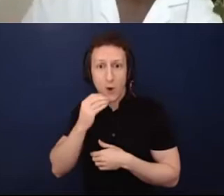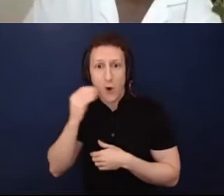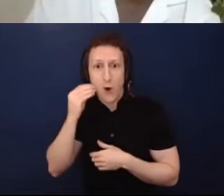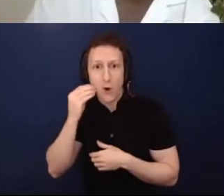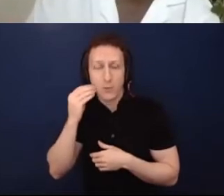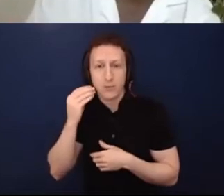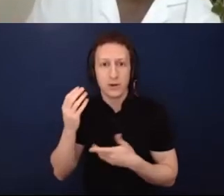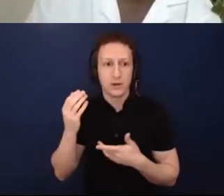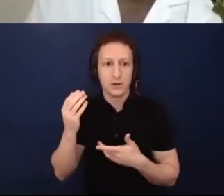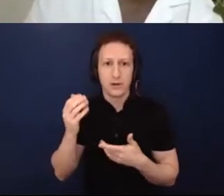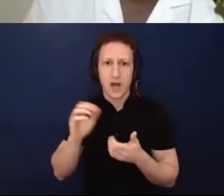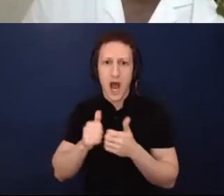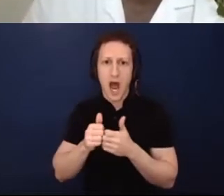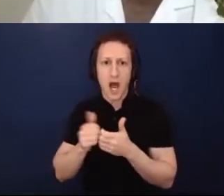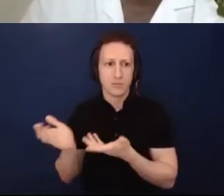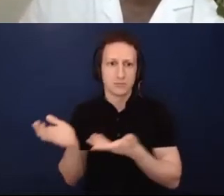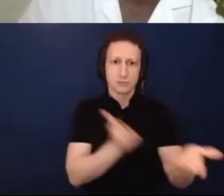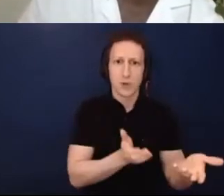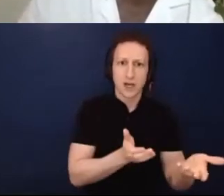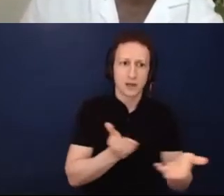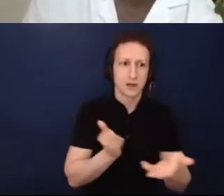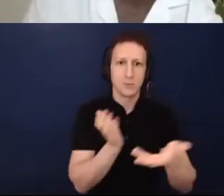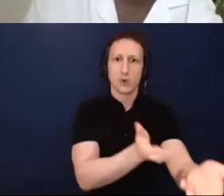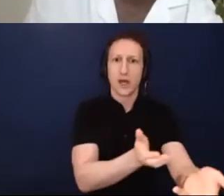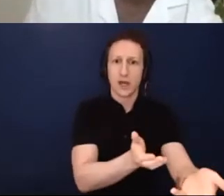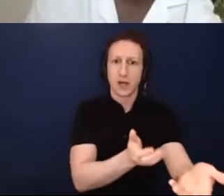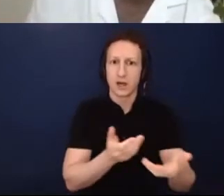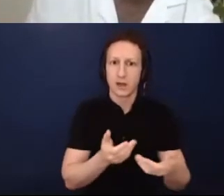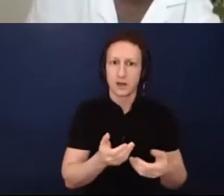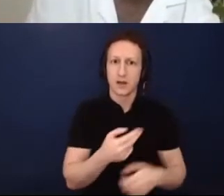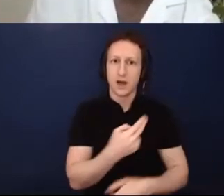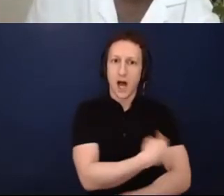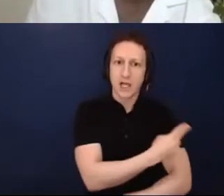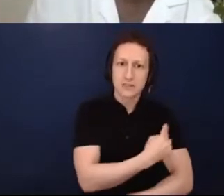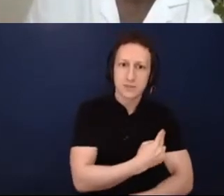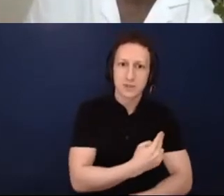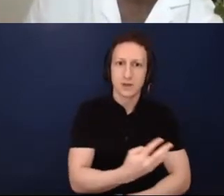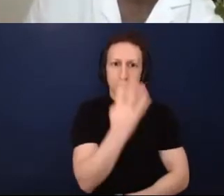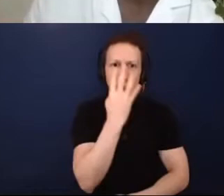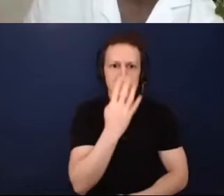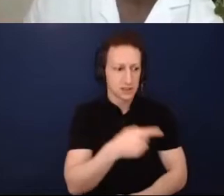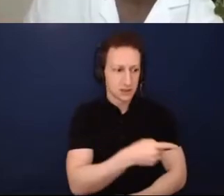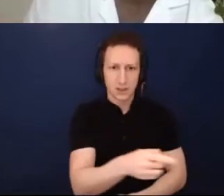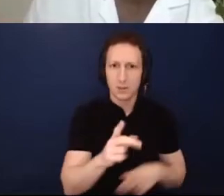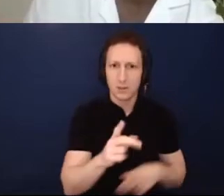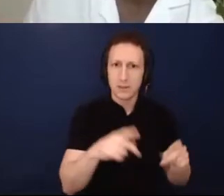cultural institutions who, you know, the people who have power to shift those